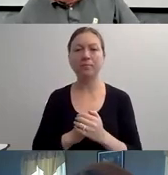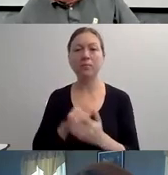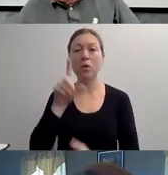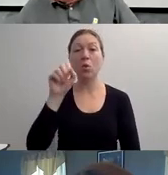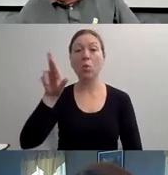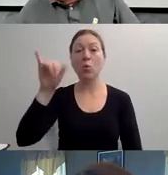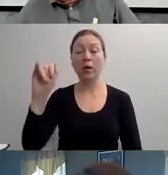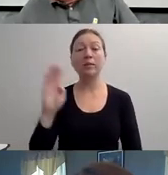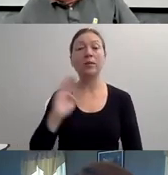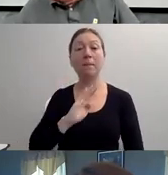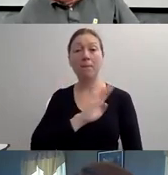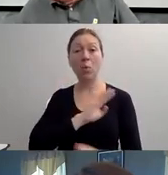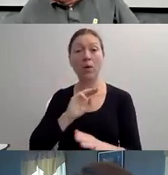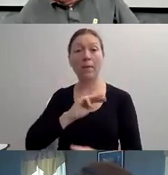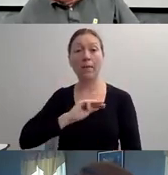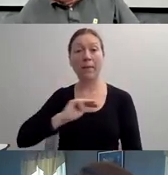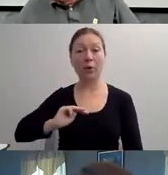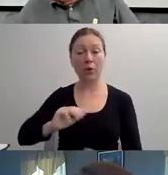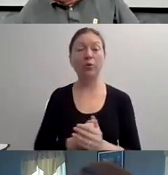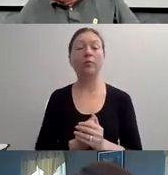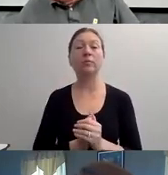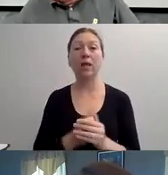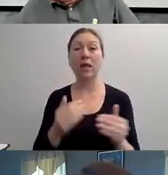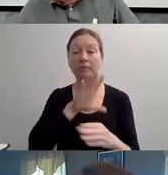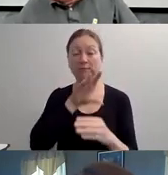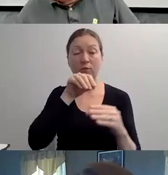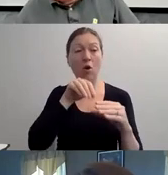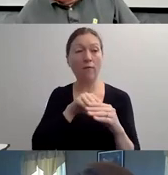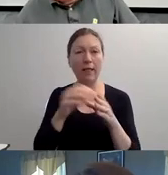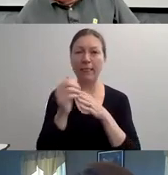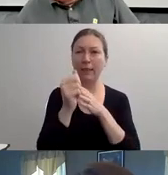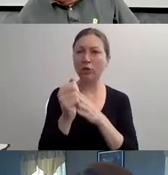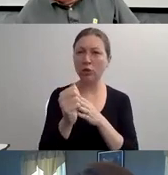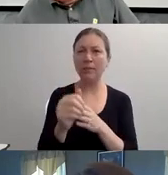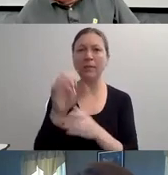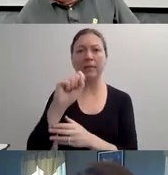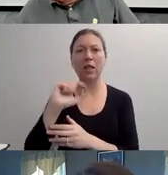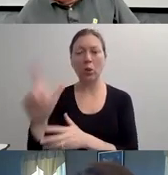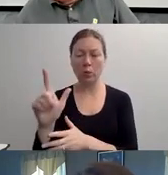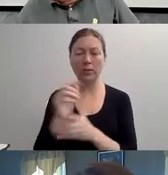DISABILITIES CAN BE TEMPORARY OR PERMANENT. VISIBLE OR NON-VISIBLE.